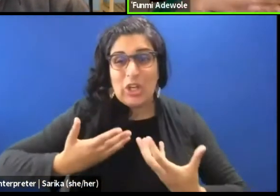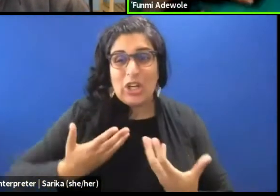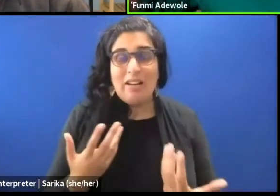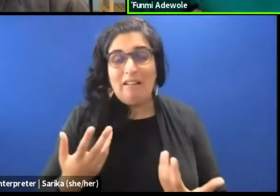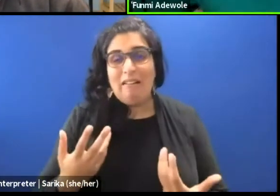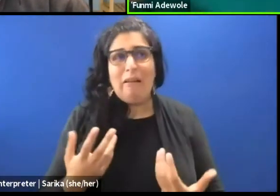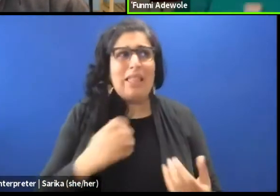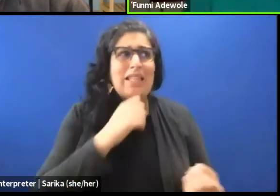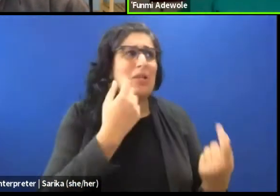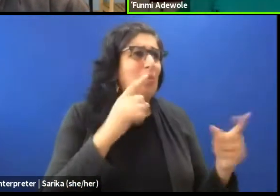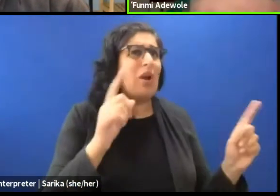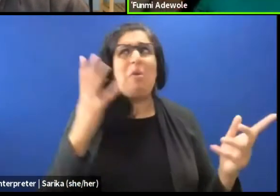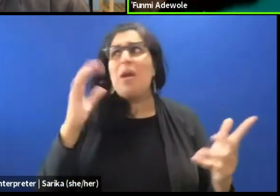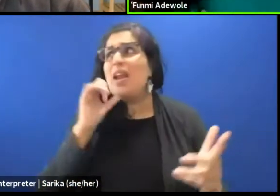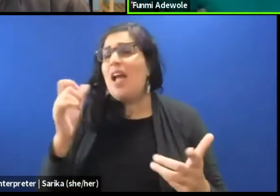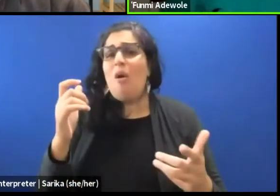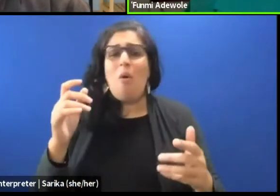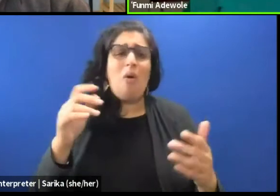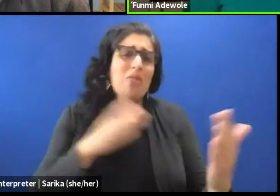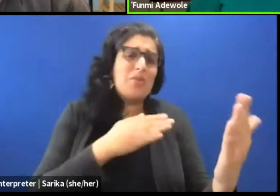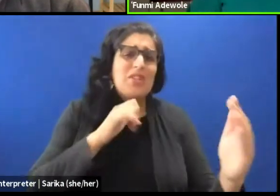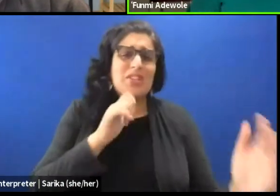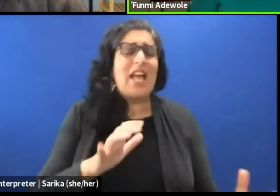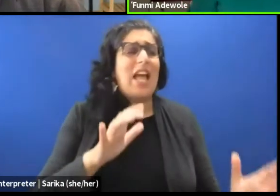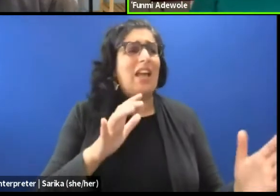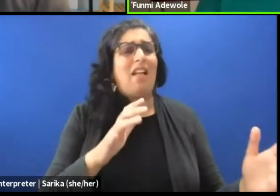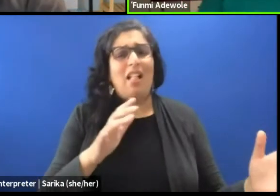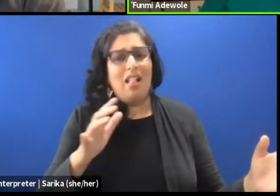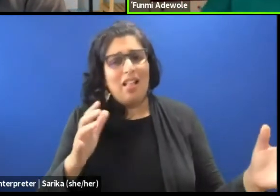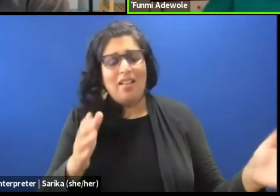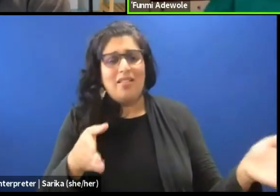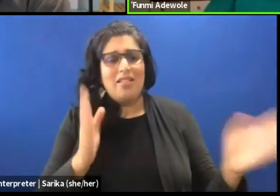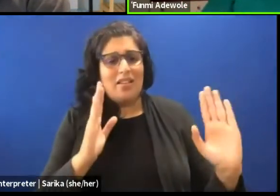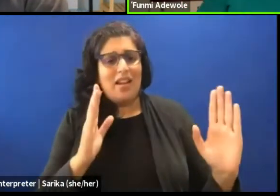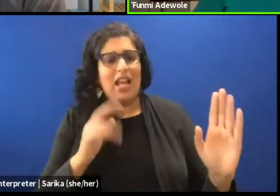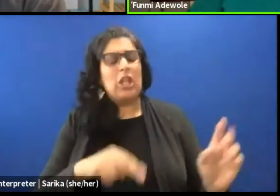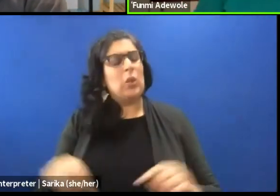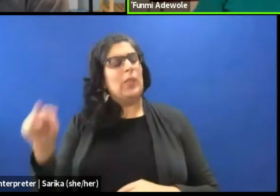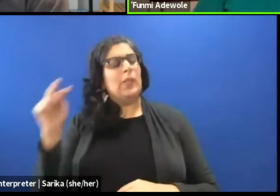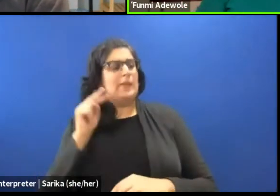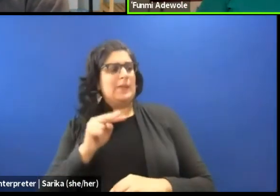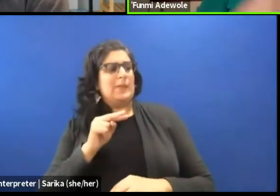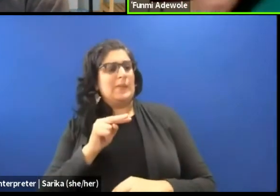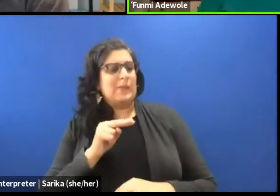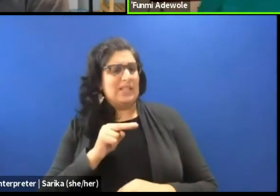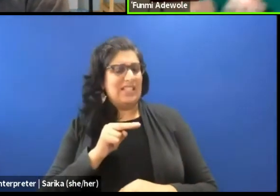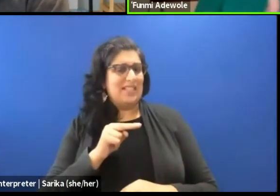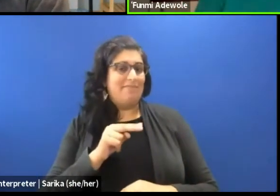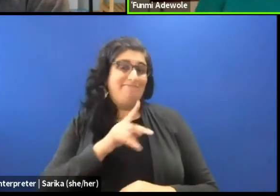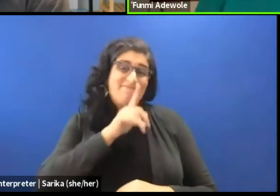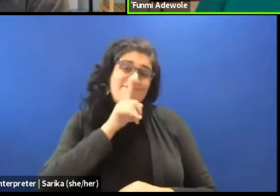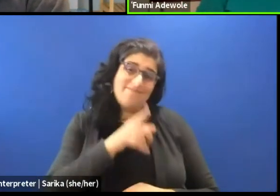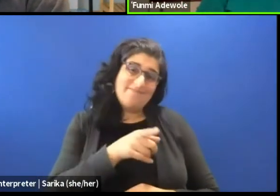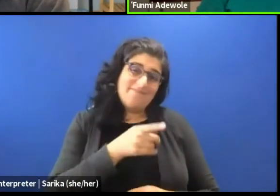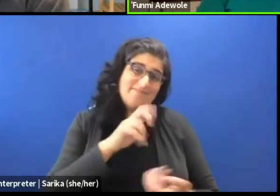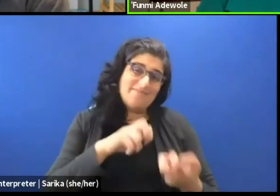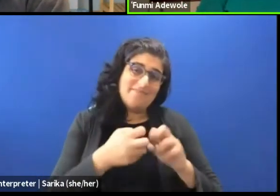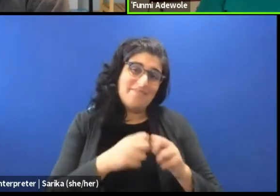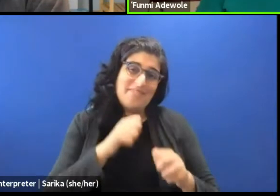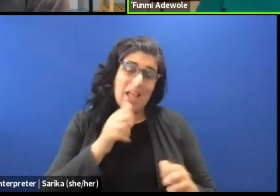Oh, you know the musician is not doing what I say. You look back and you think, oh well actually, maybe the problem is not the musician,